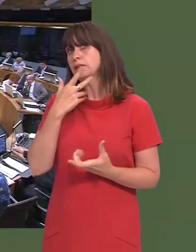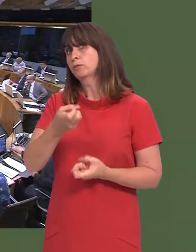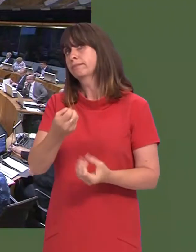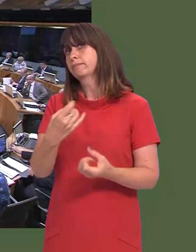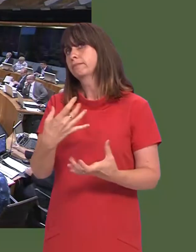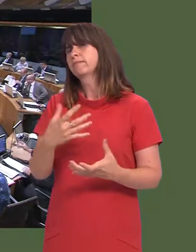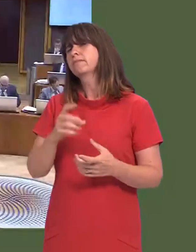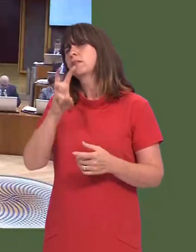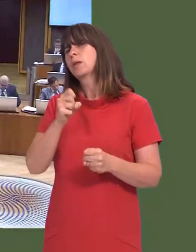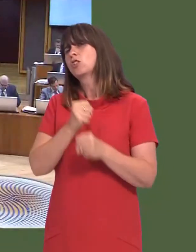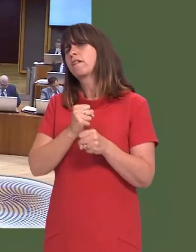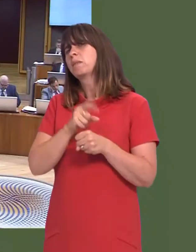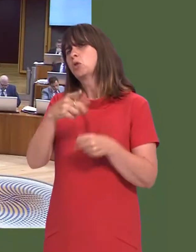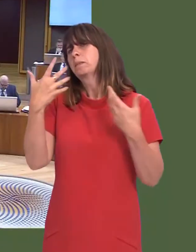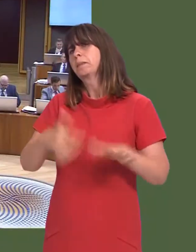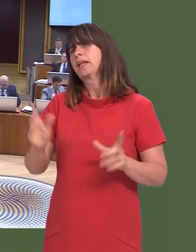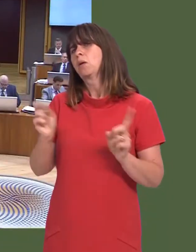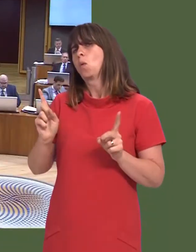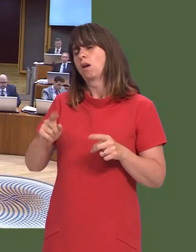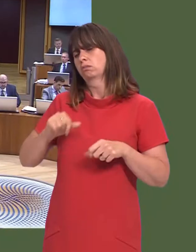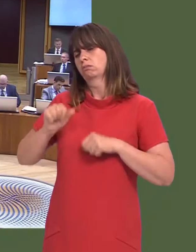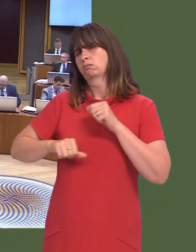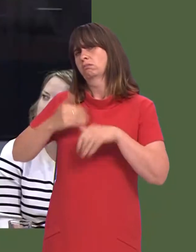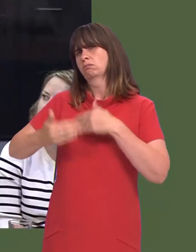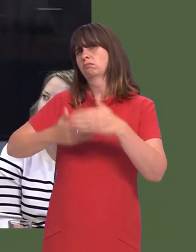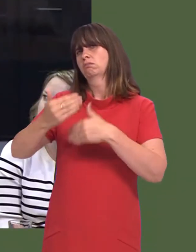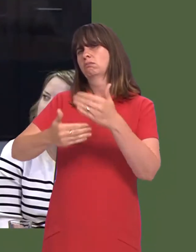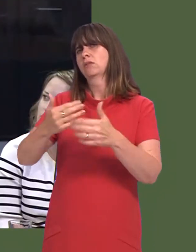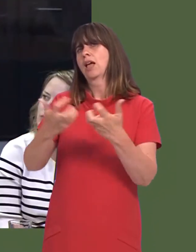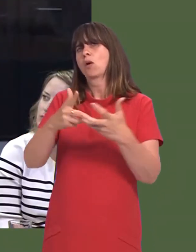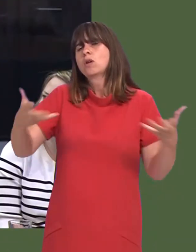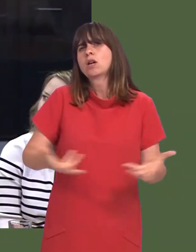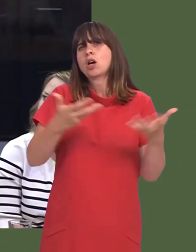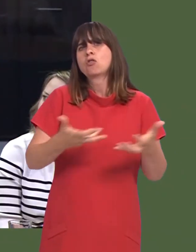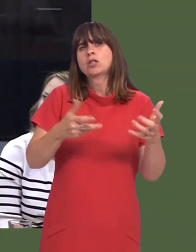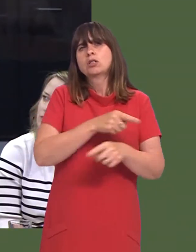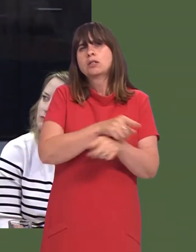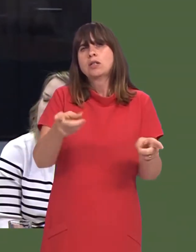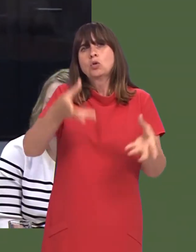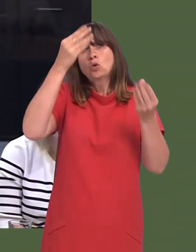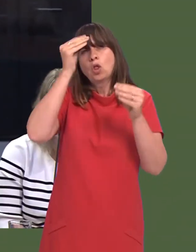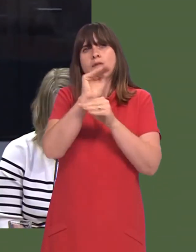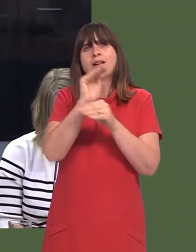Will the First Minister outline what steps the Welsh Government is taking to encourage individuals to learn new languages?